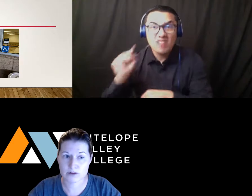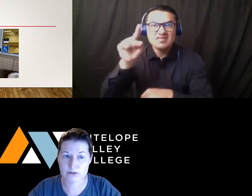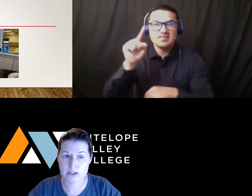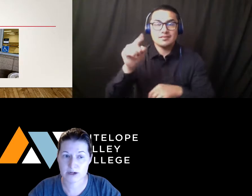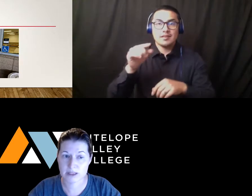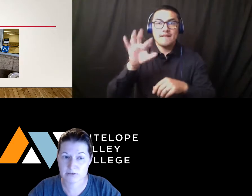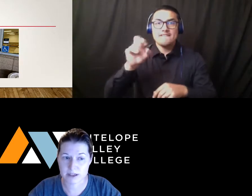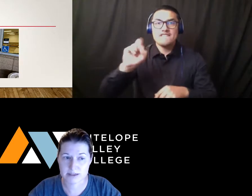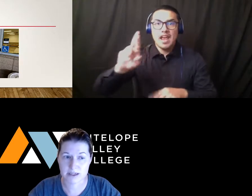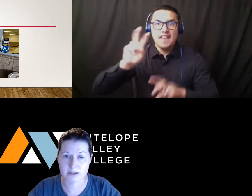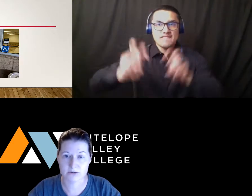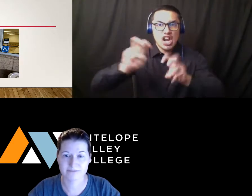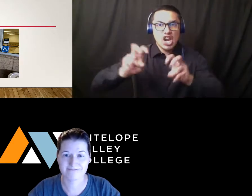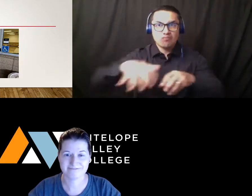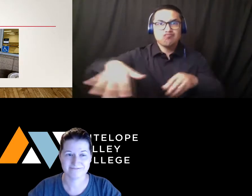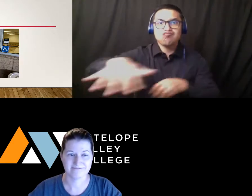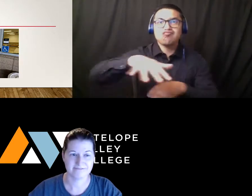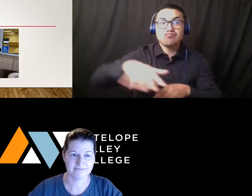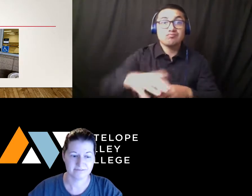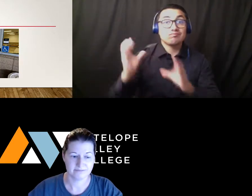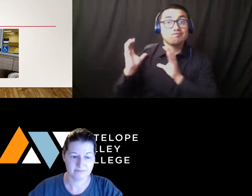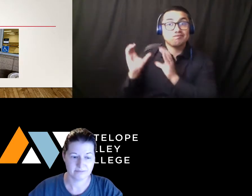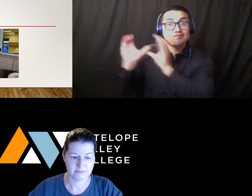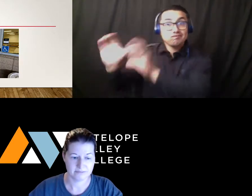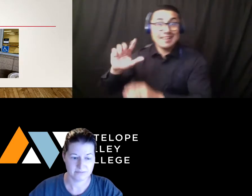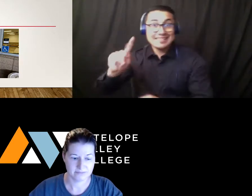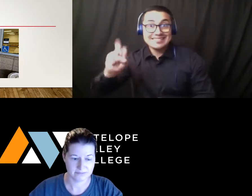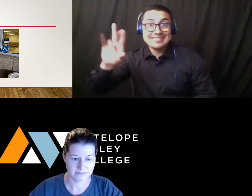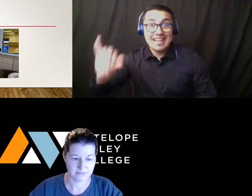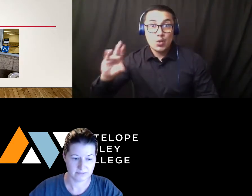to Terry Cleveland. Thank you. Thank you very much, Casey.